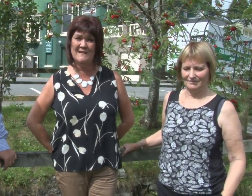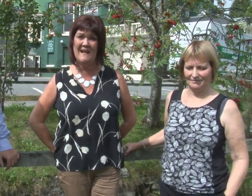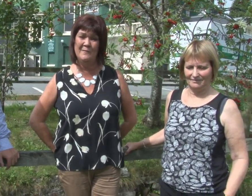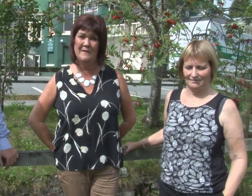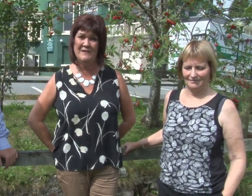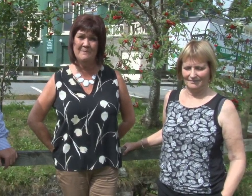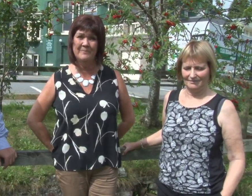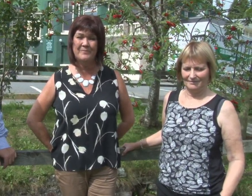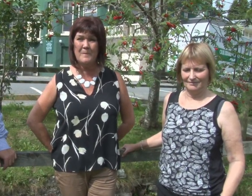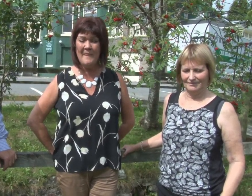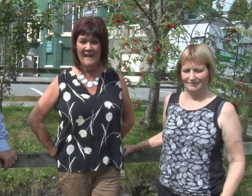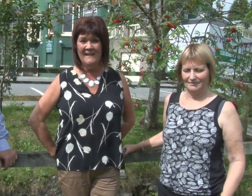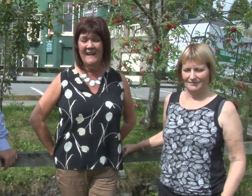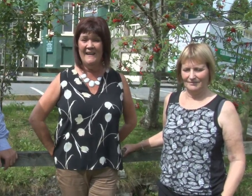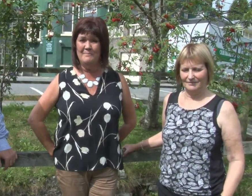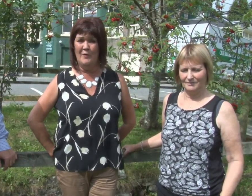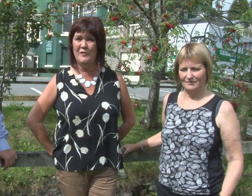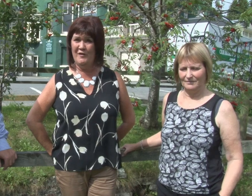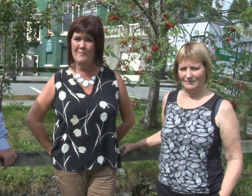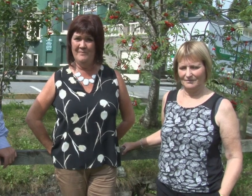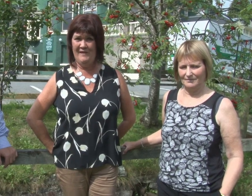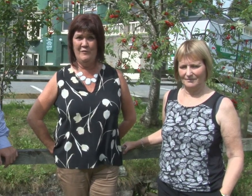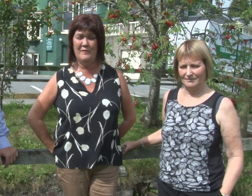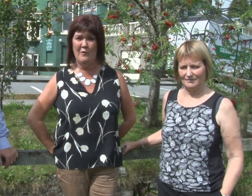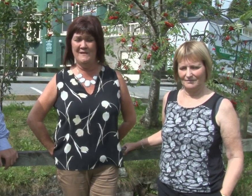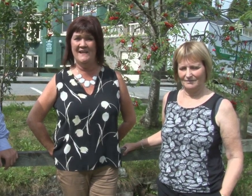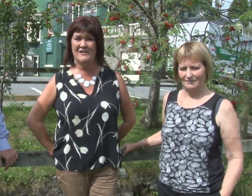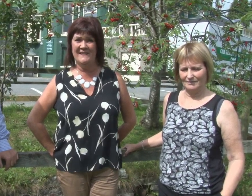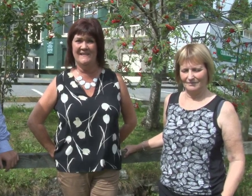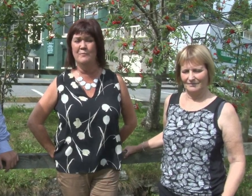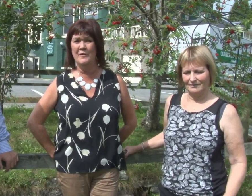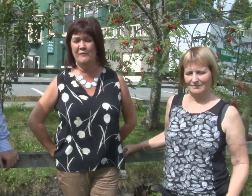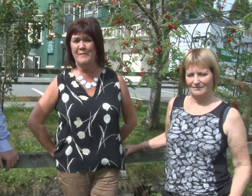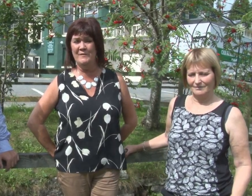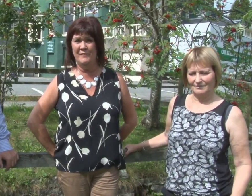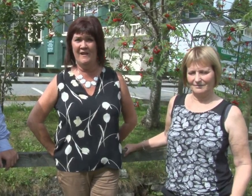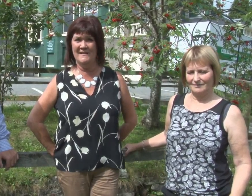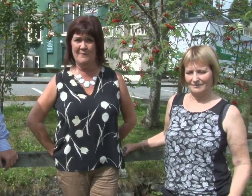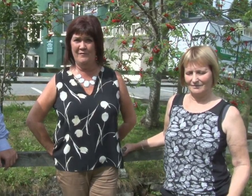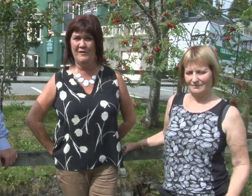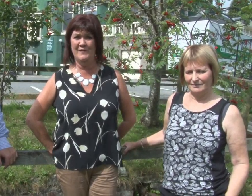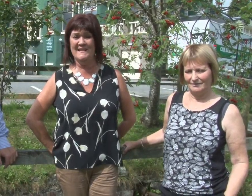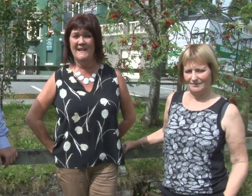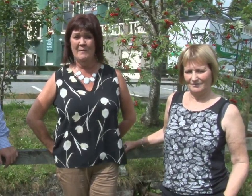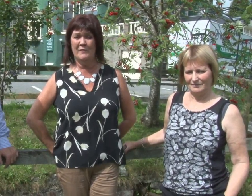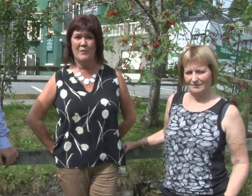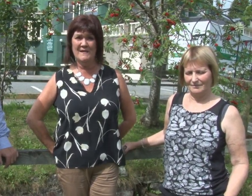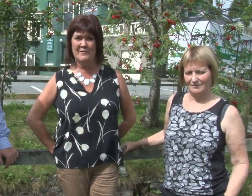language. Both have come through co-production and work that we've been doing for the last couple of years with a focus group